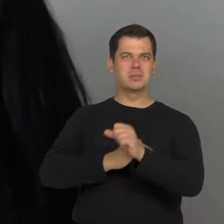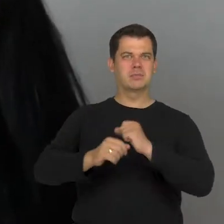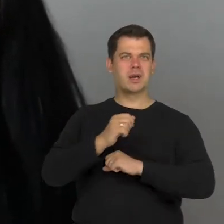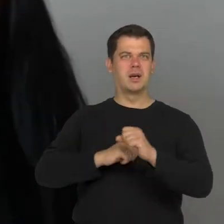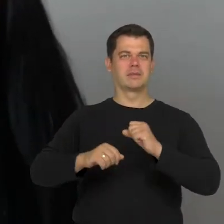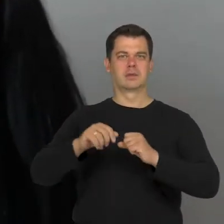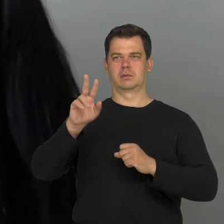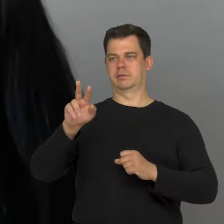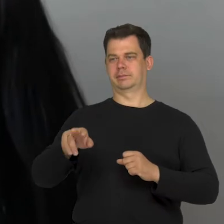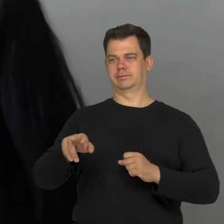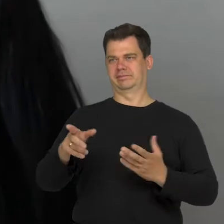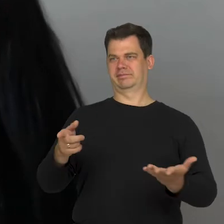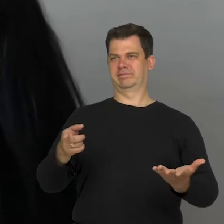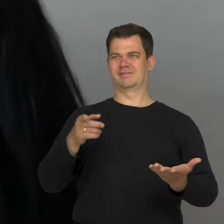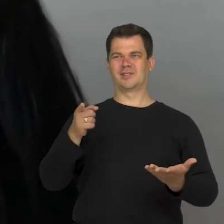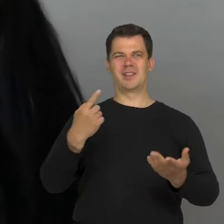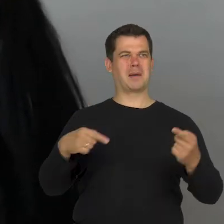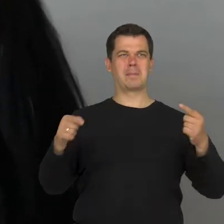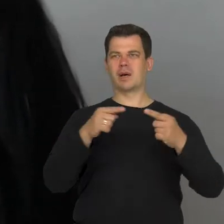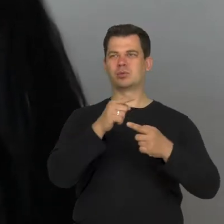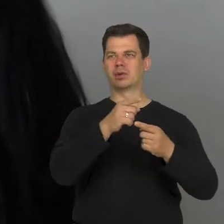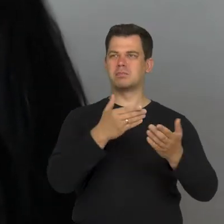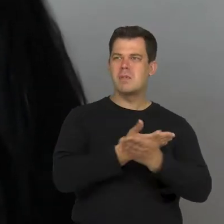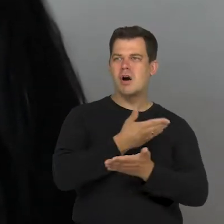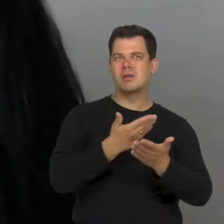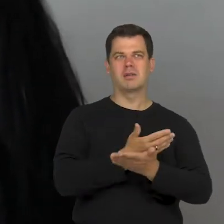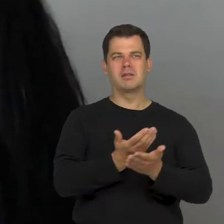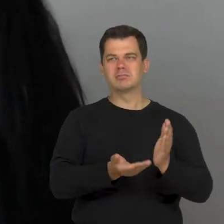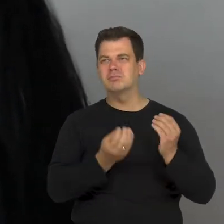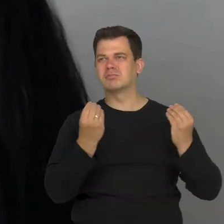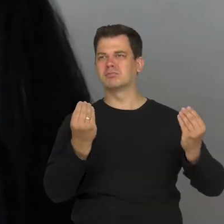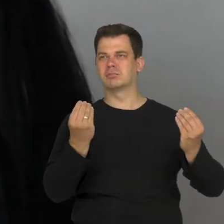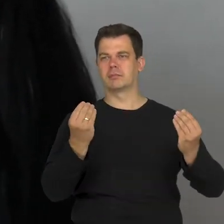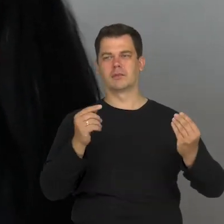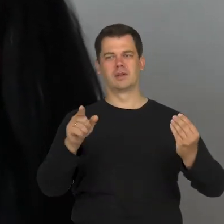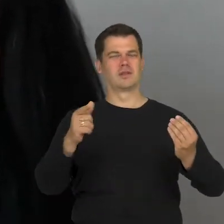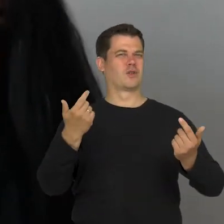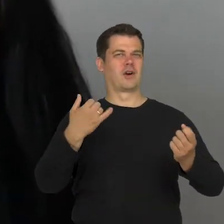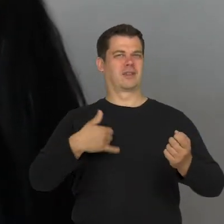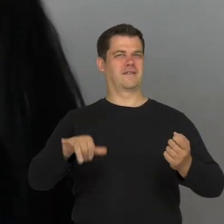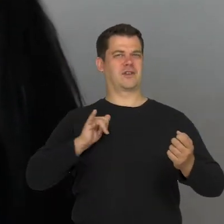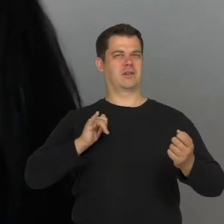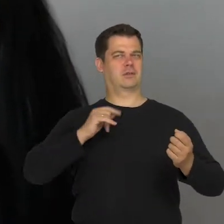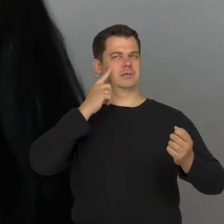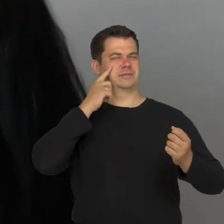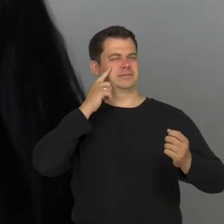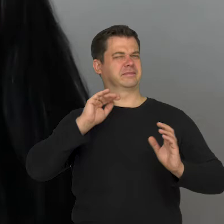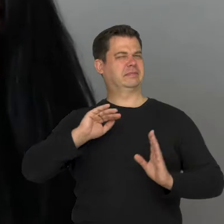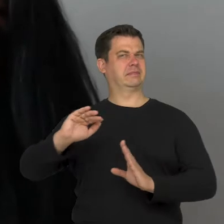or the beauty canon, then this image becomes one which raises some questions.